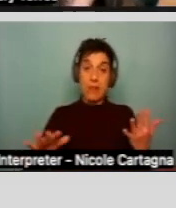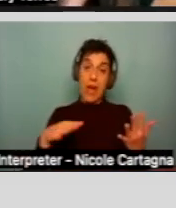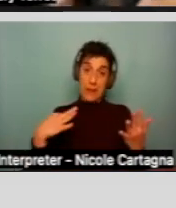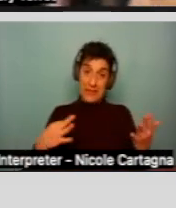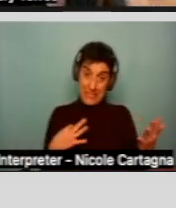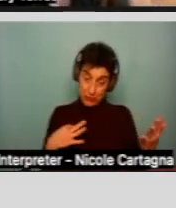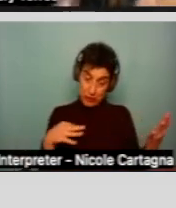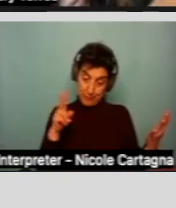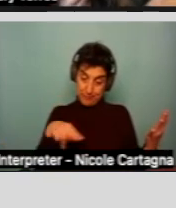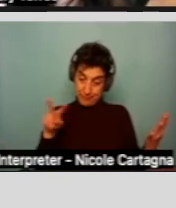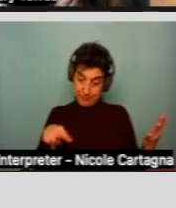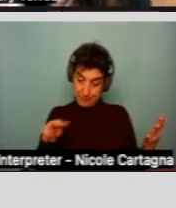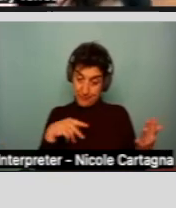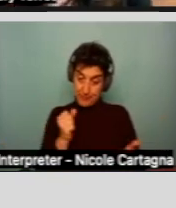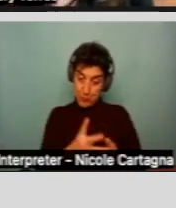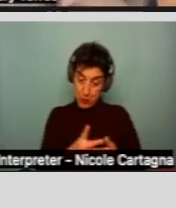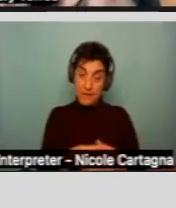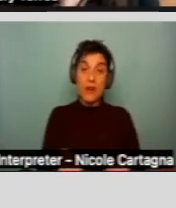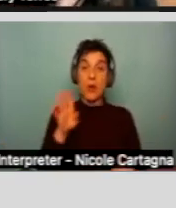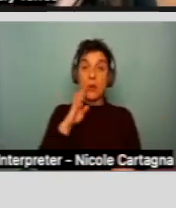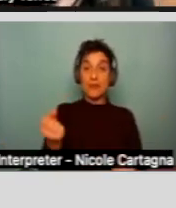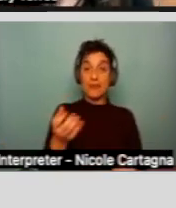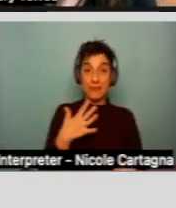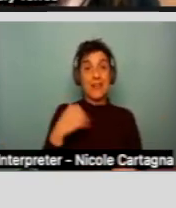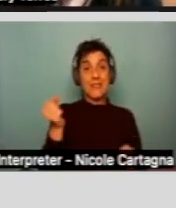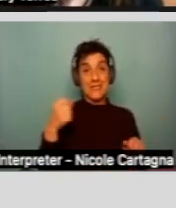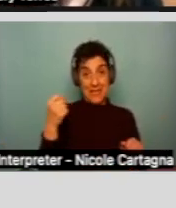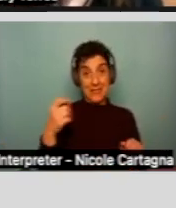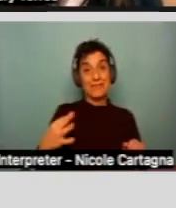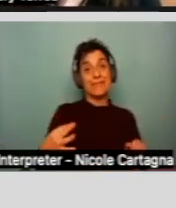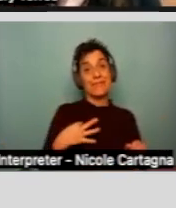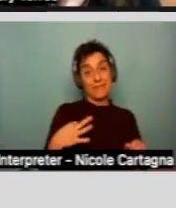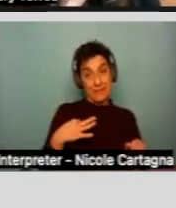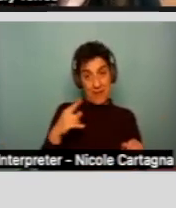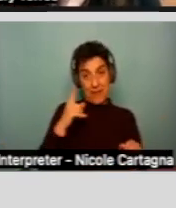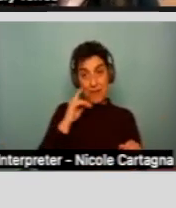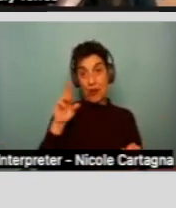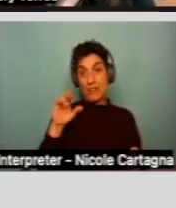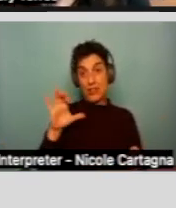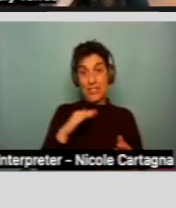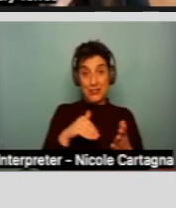And you receive the question, you are eligible for regional center services and support.